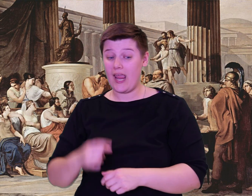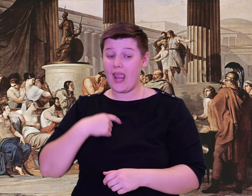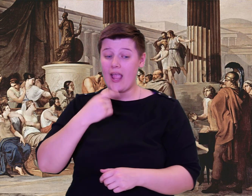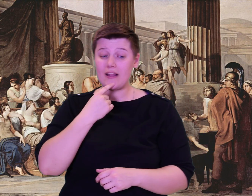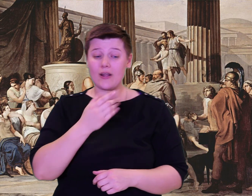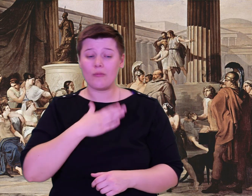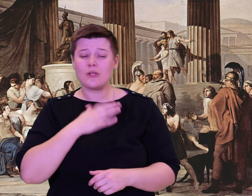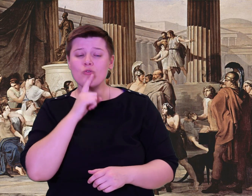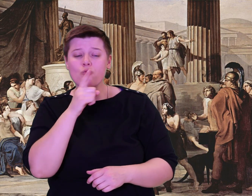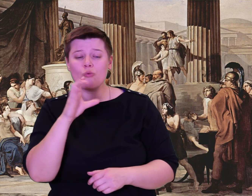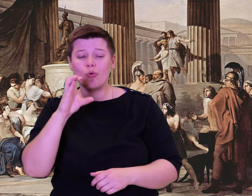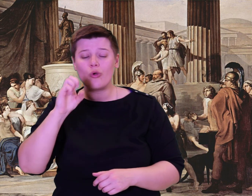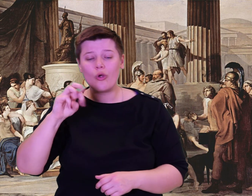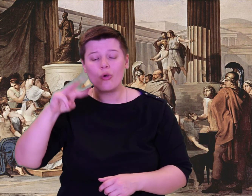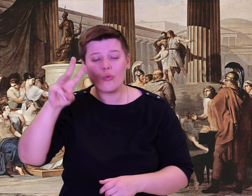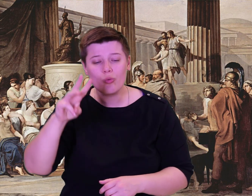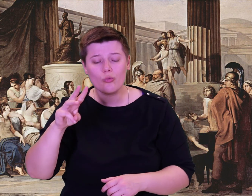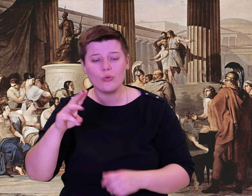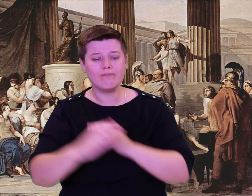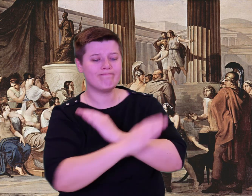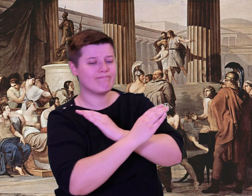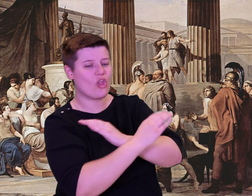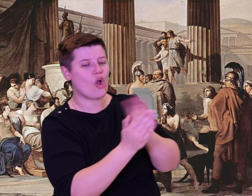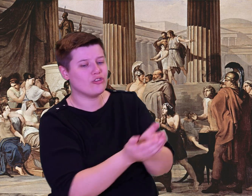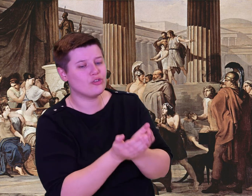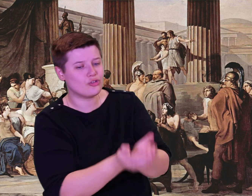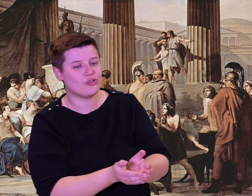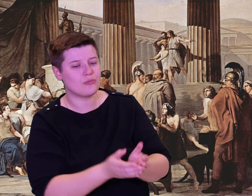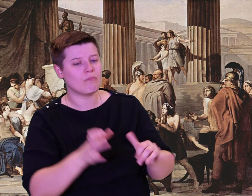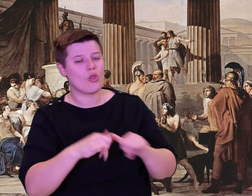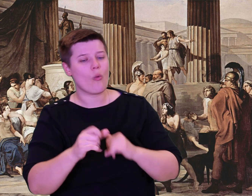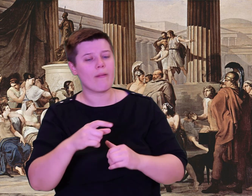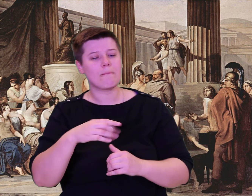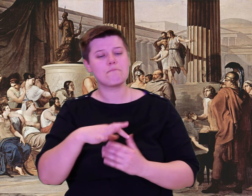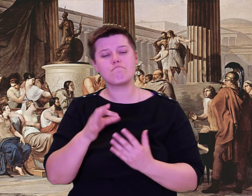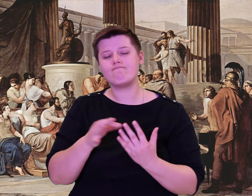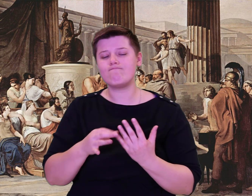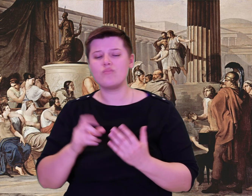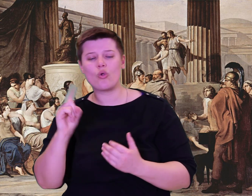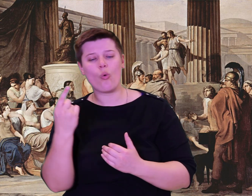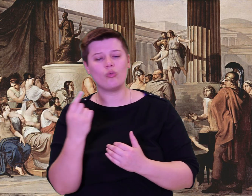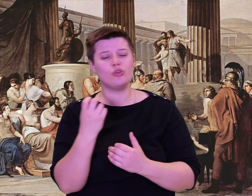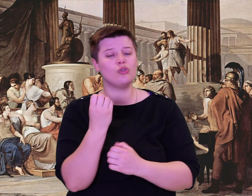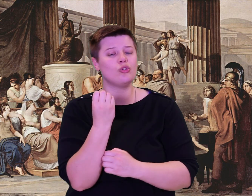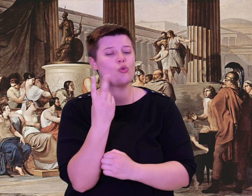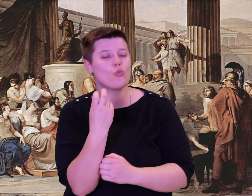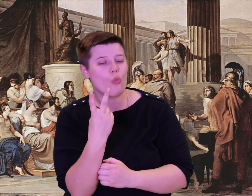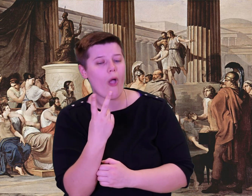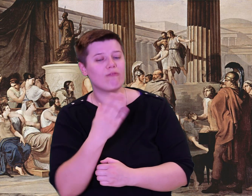lofty courtyard, of deep set stones with tall pines rising up and leafy oaks.